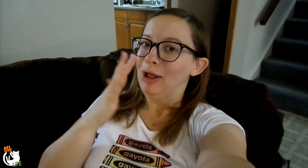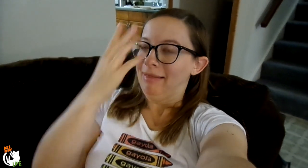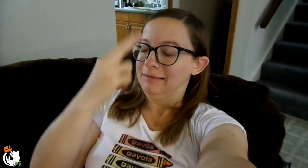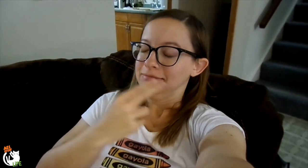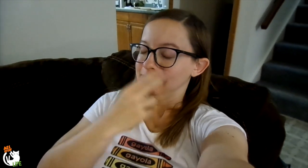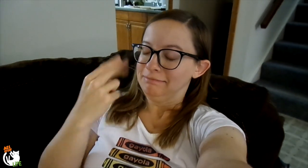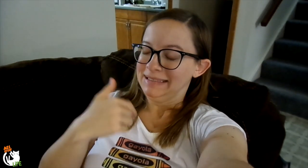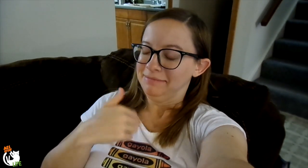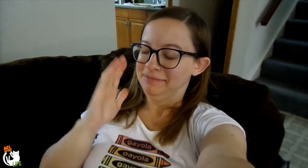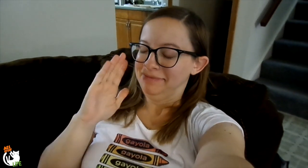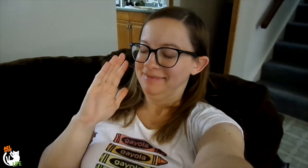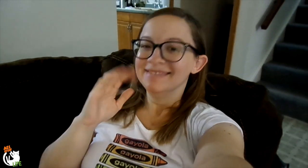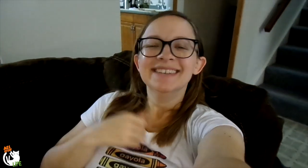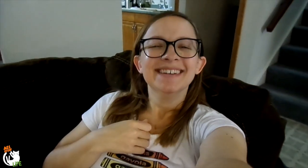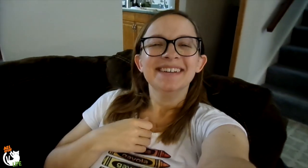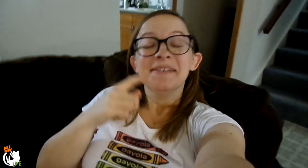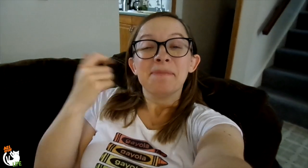Ugh let's hope so.